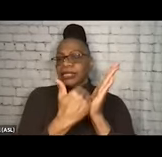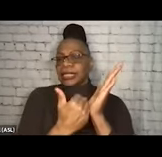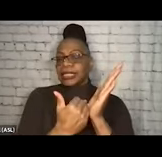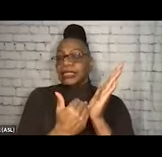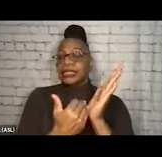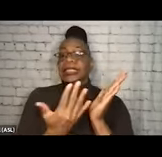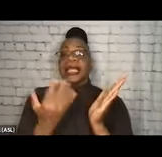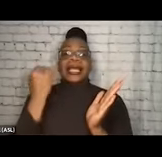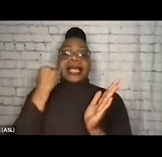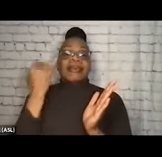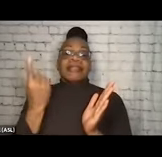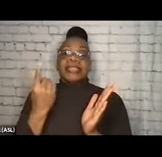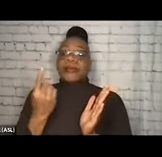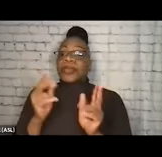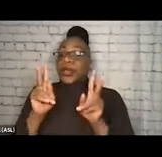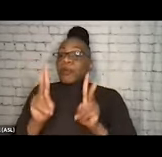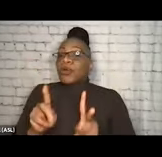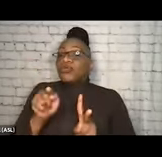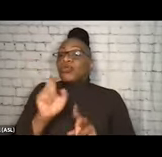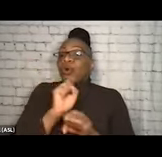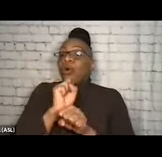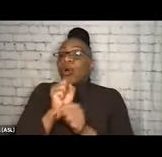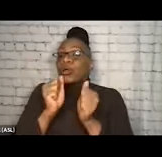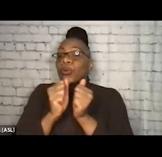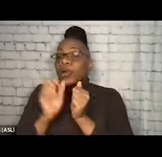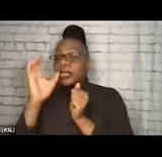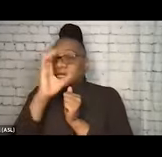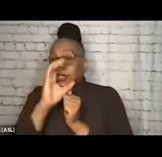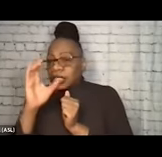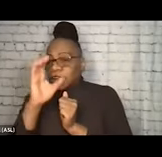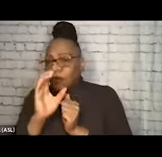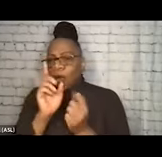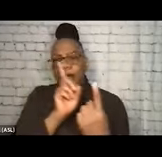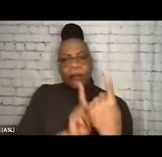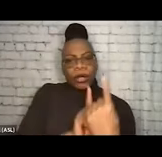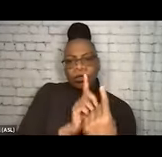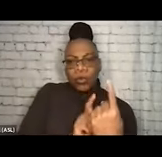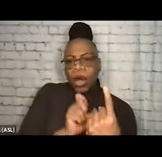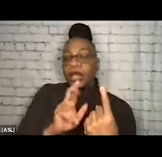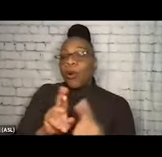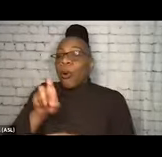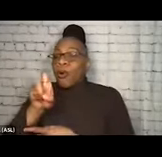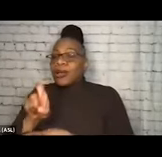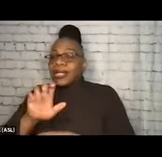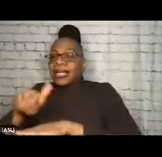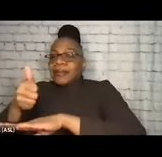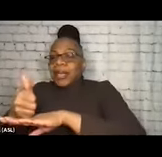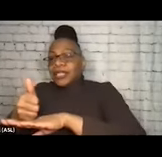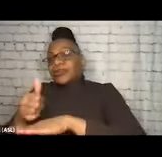that a person you're working with is seeking, whether it's one-to-one, whether it's needs-based, which is kind of the best practice,